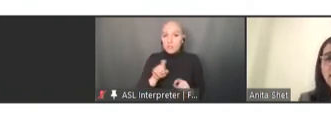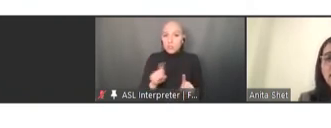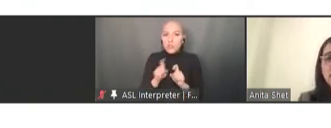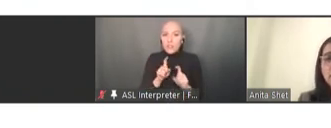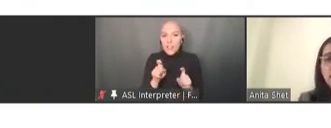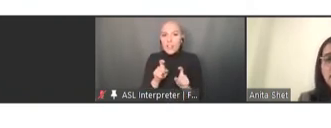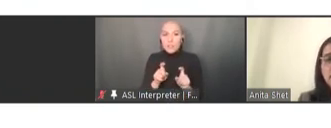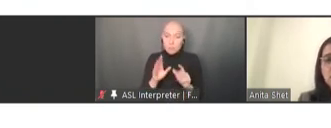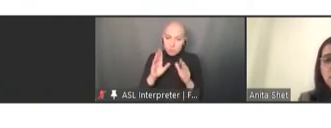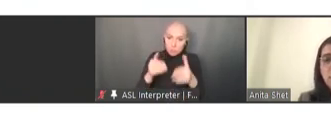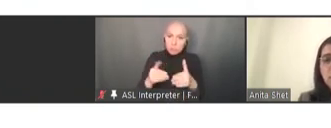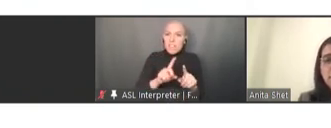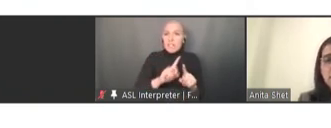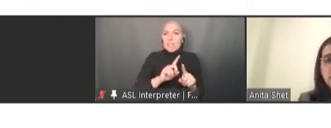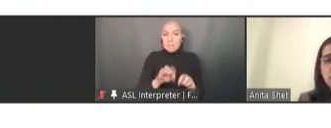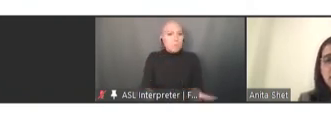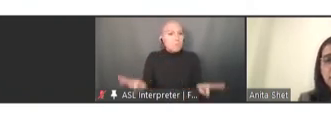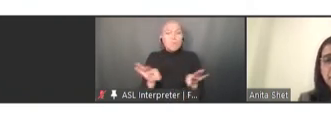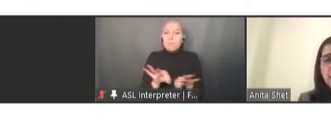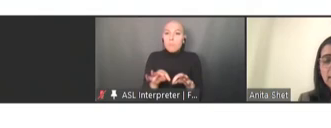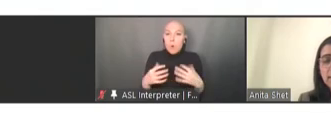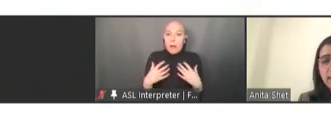compiled these responses together. Next slide.